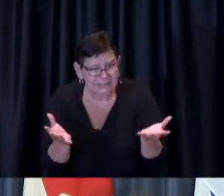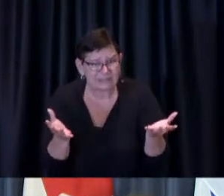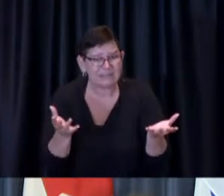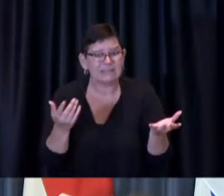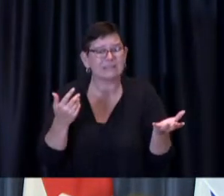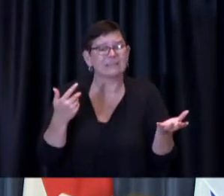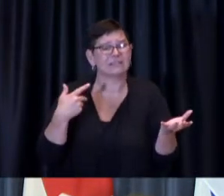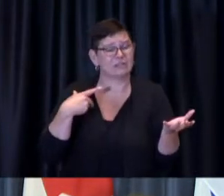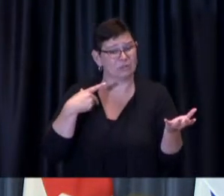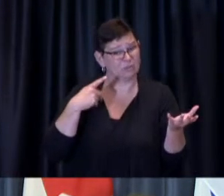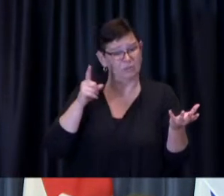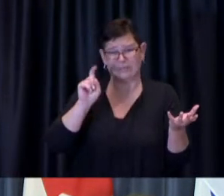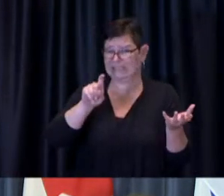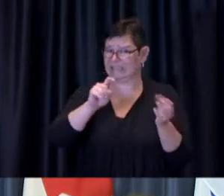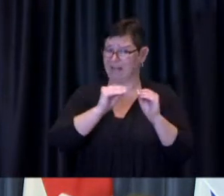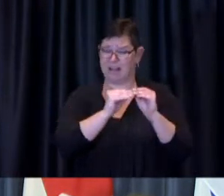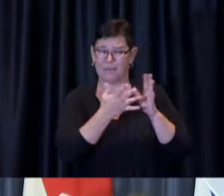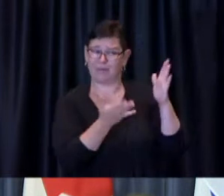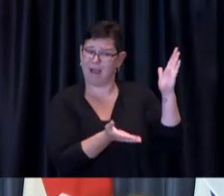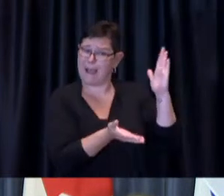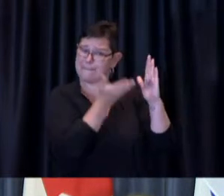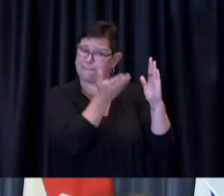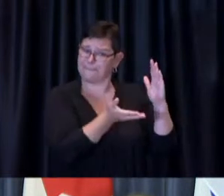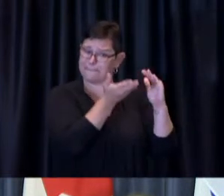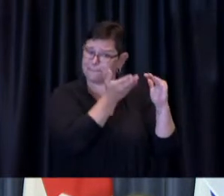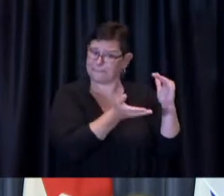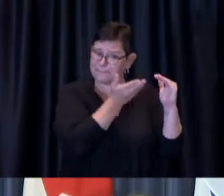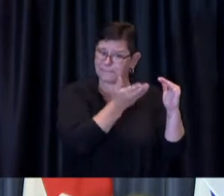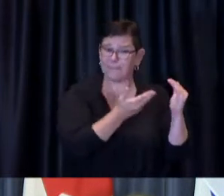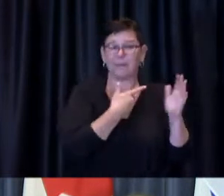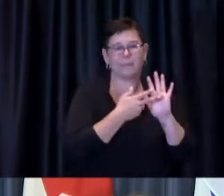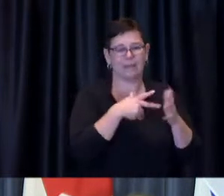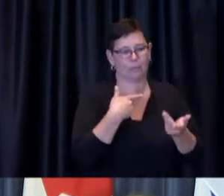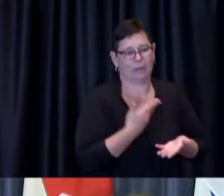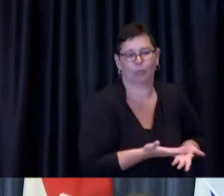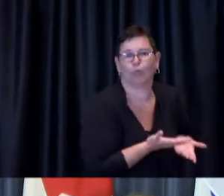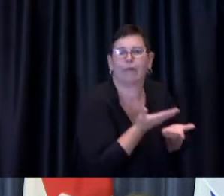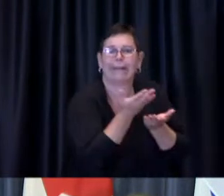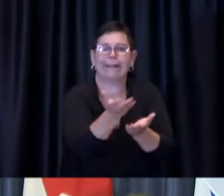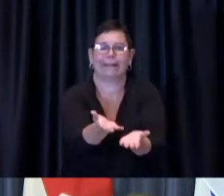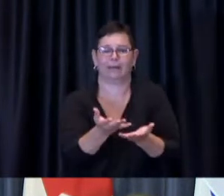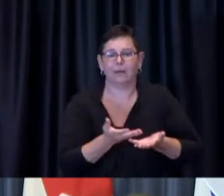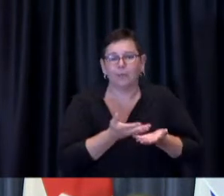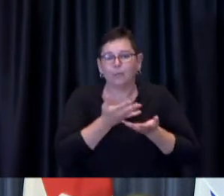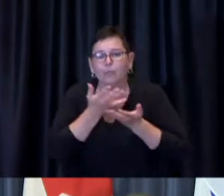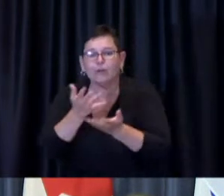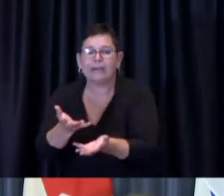we actually have to bring the vaccines to them exactly as the Chief said and we have to manage